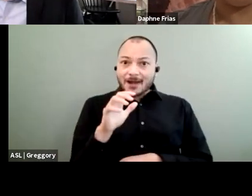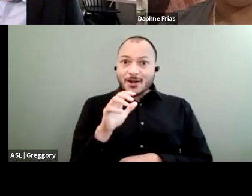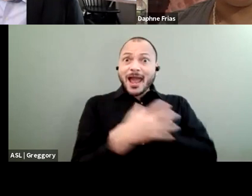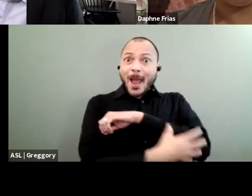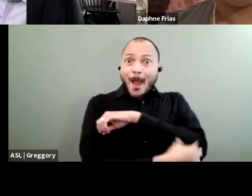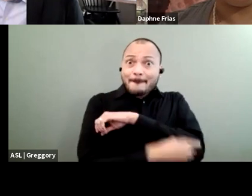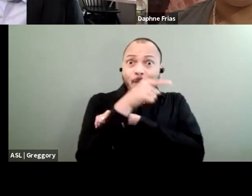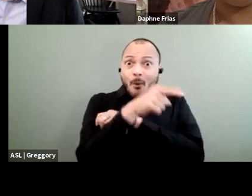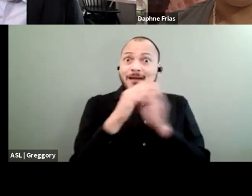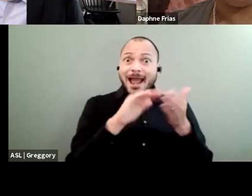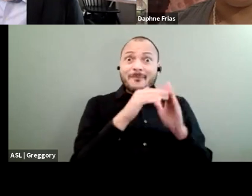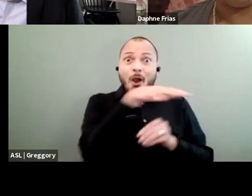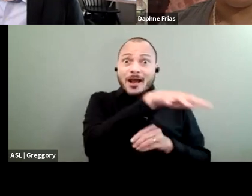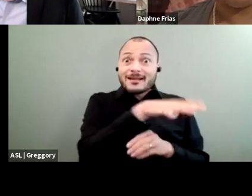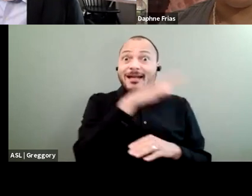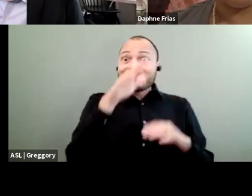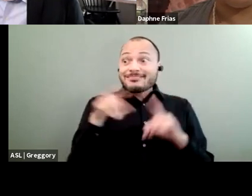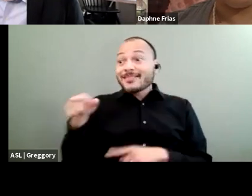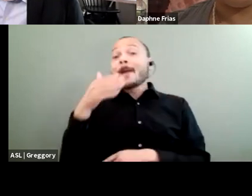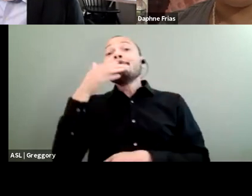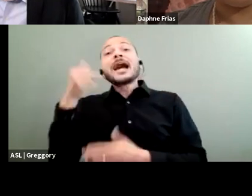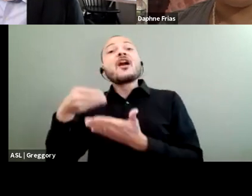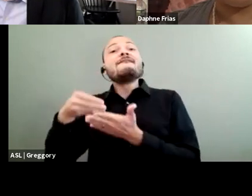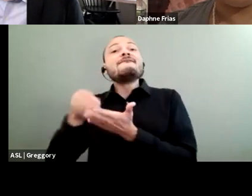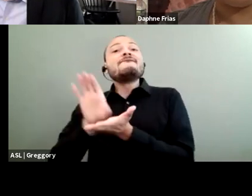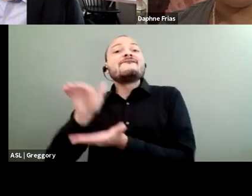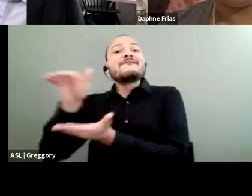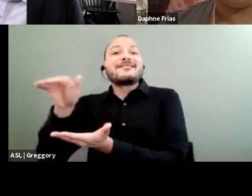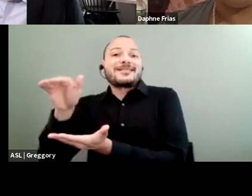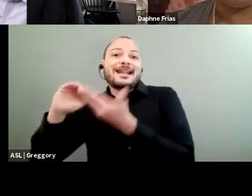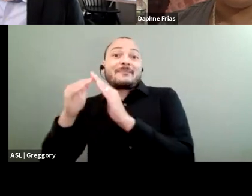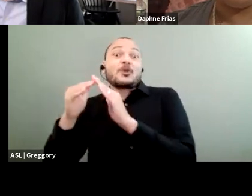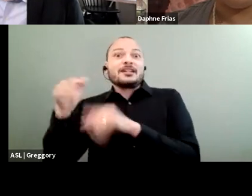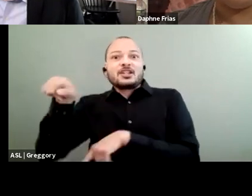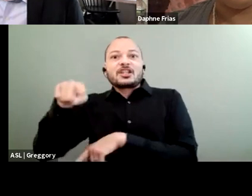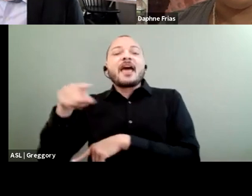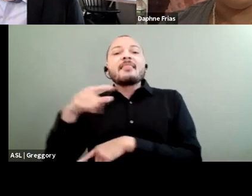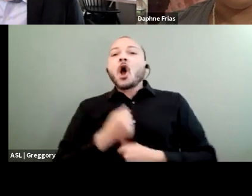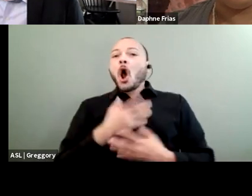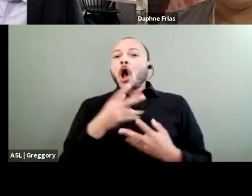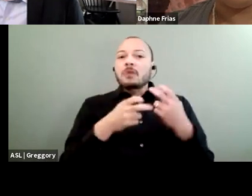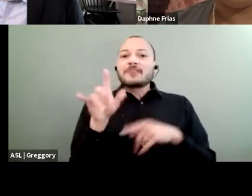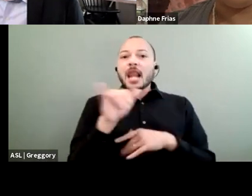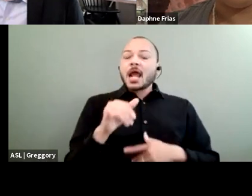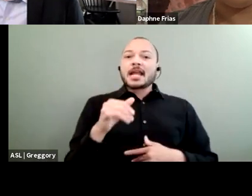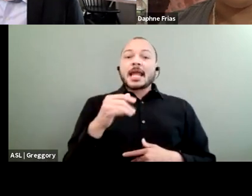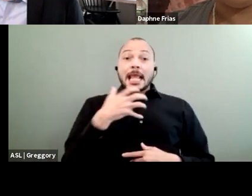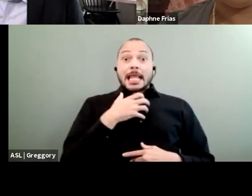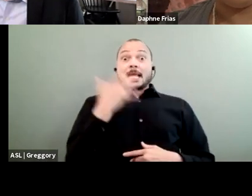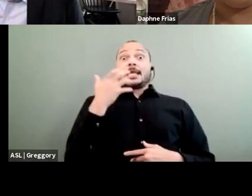that it is in better funded neighborhoods, which causes problems with things like heart stroke... Heat stroke rather, heart problems.